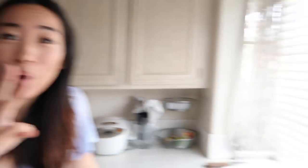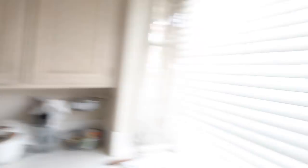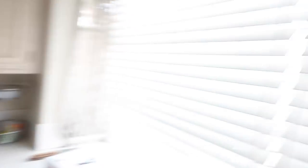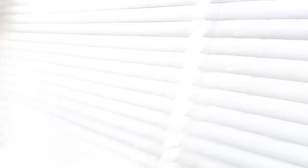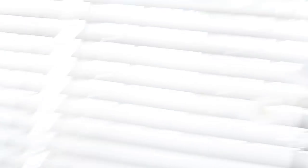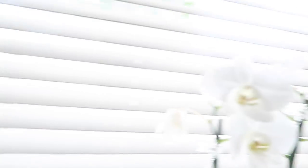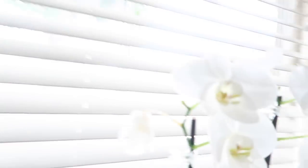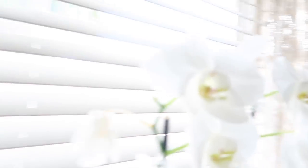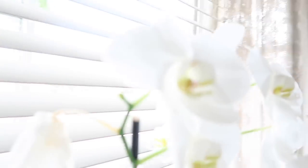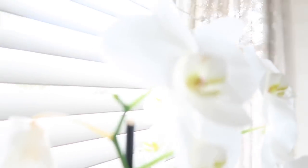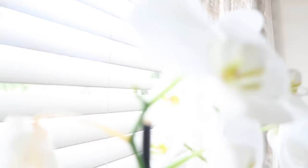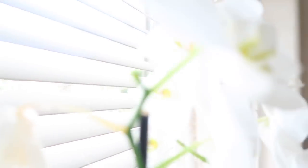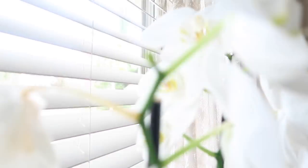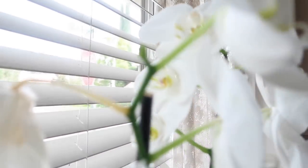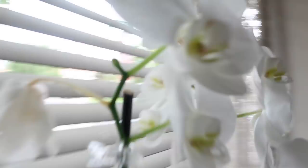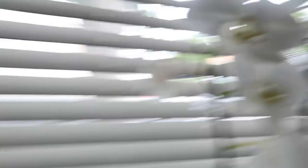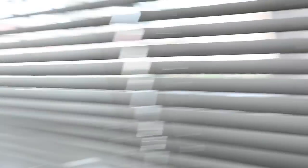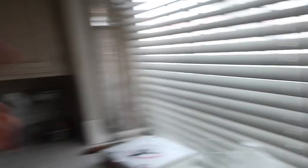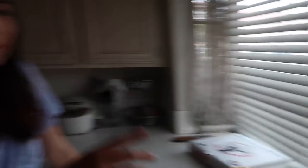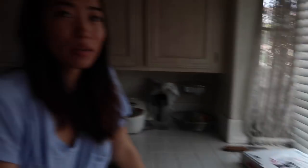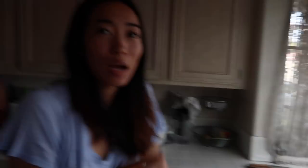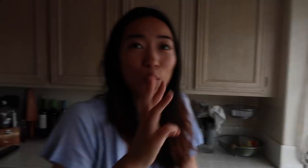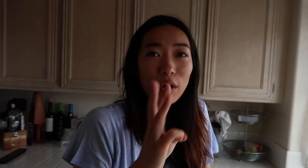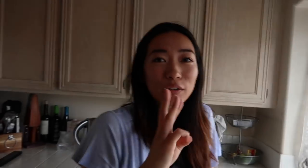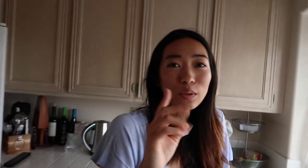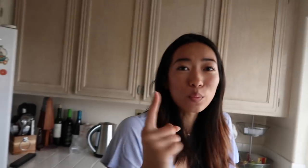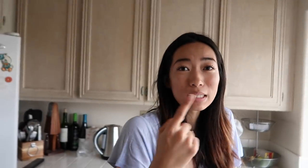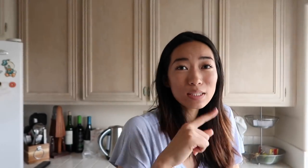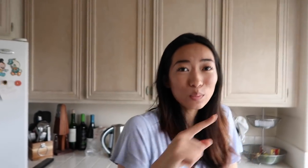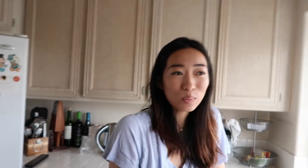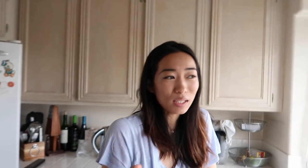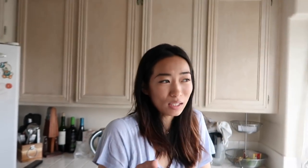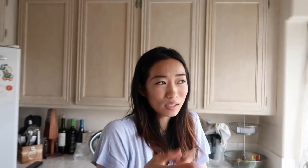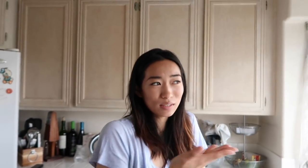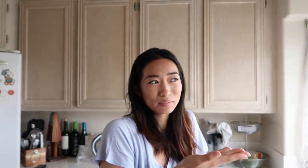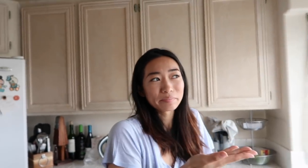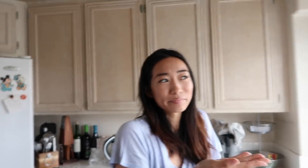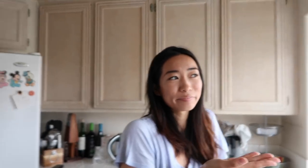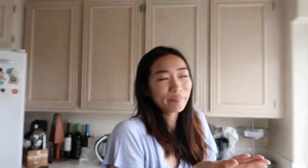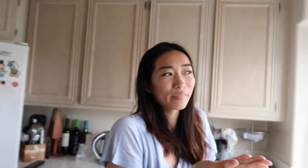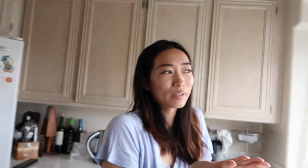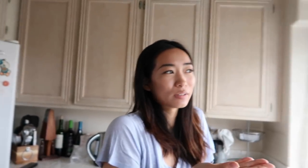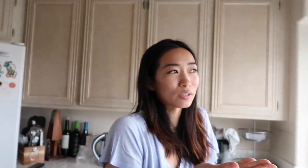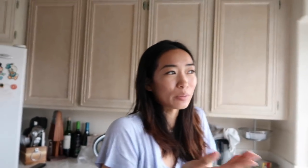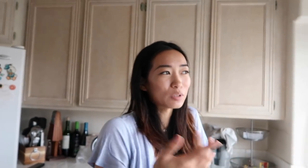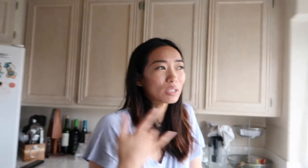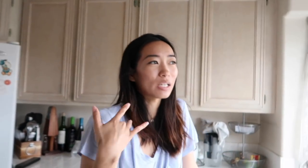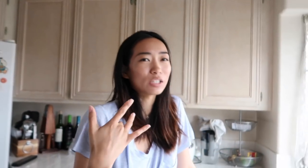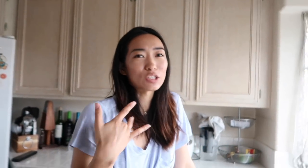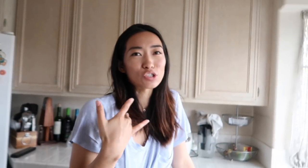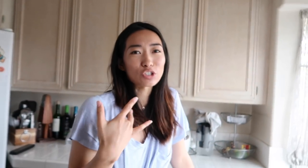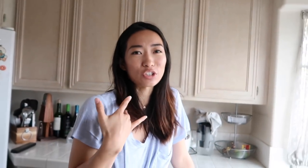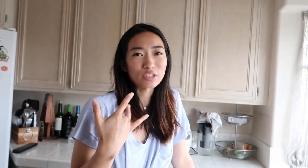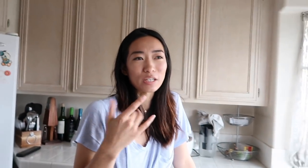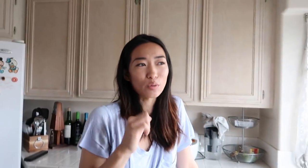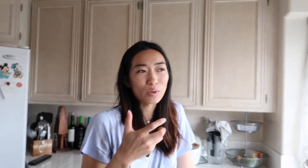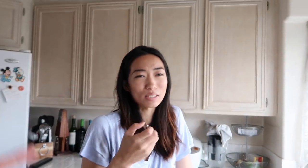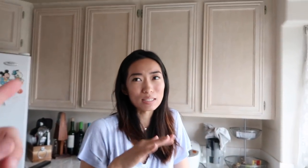water it once a week. Water it once a week so I'm just kind of concerned